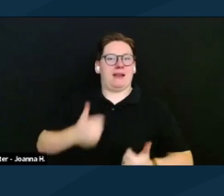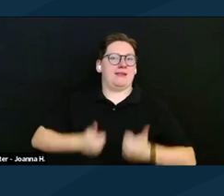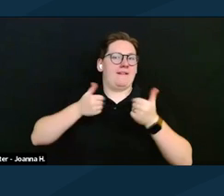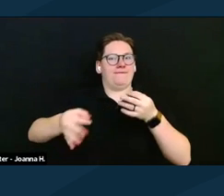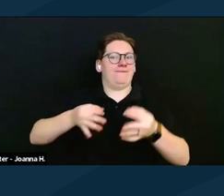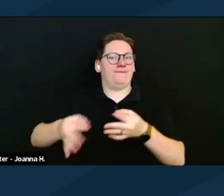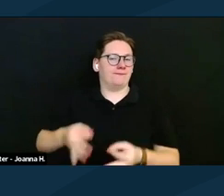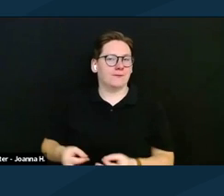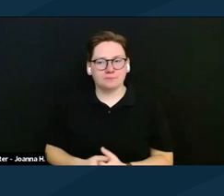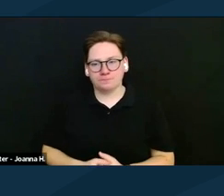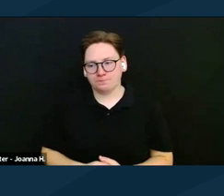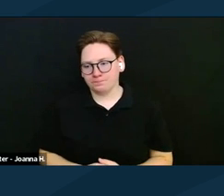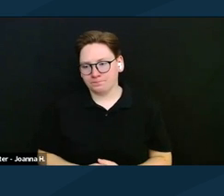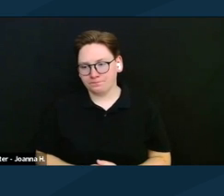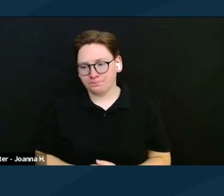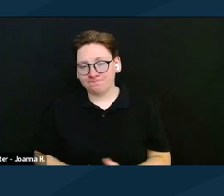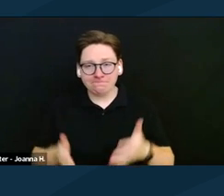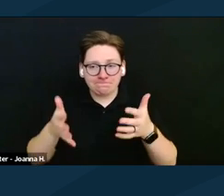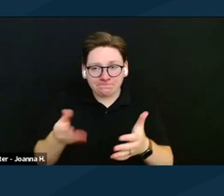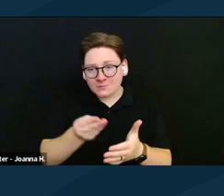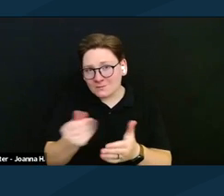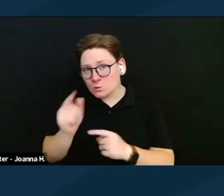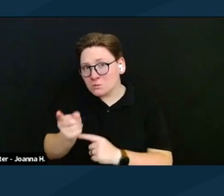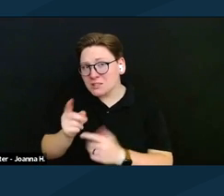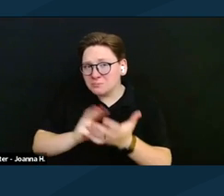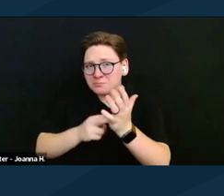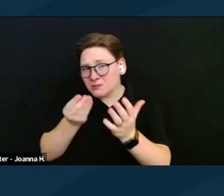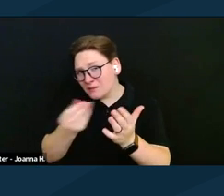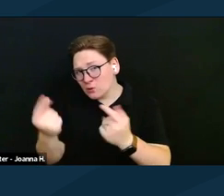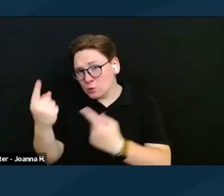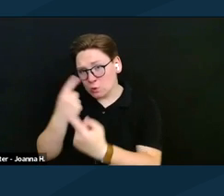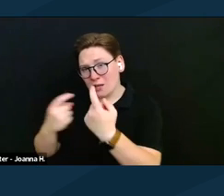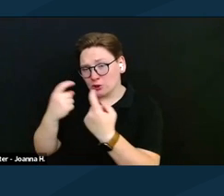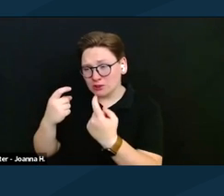We have time for maybe a few questions. And I'm going to answer a couple quickly